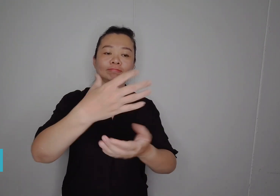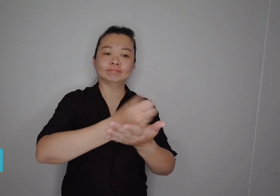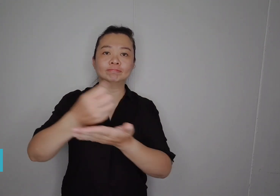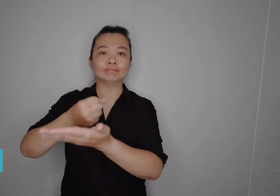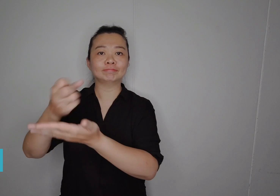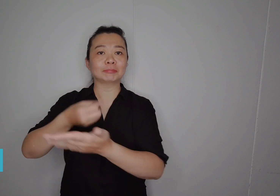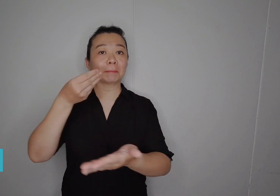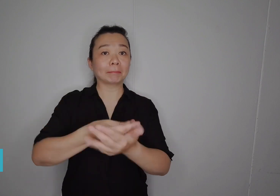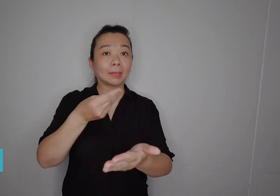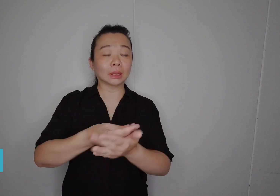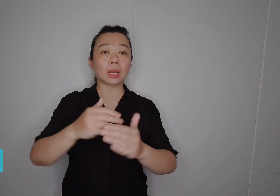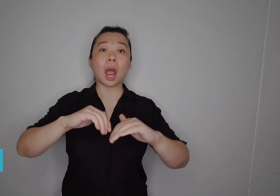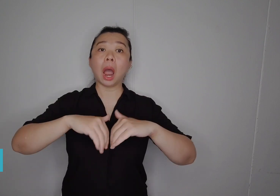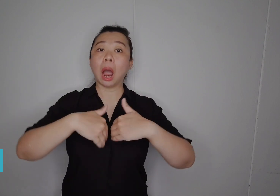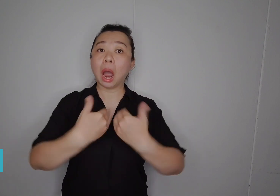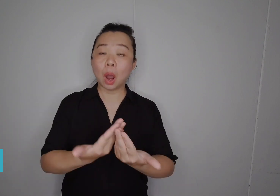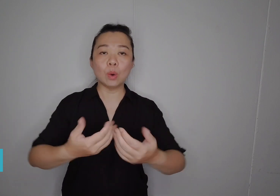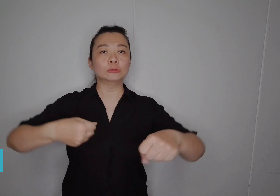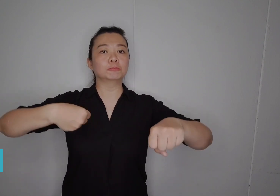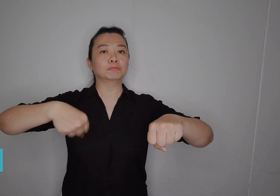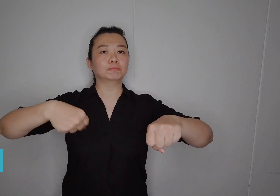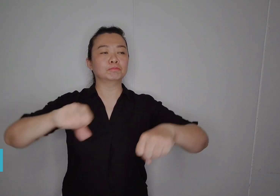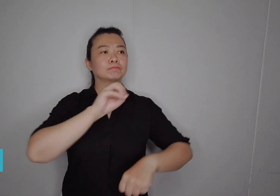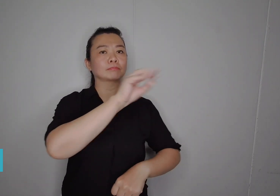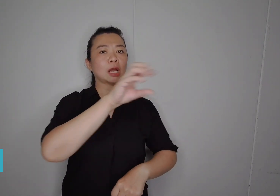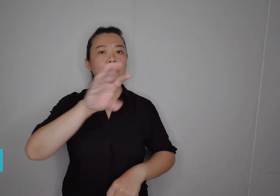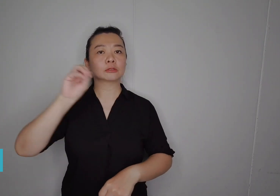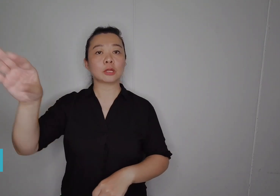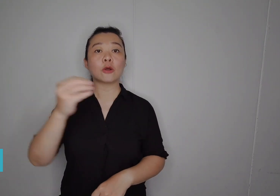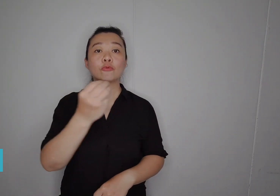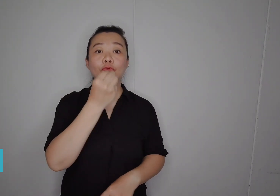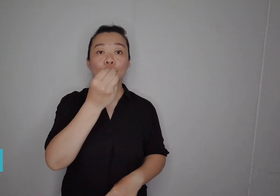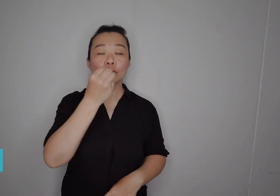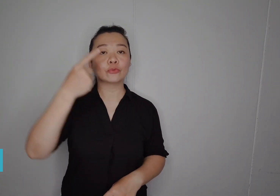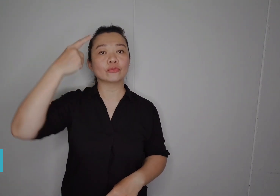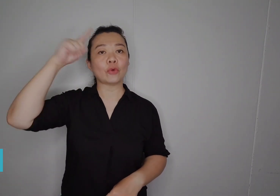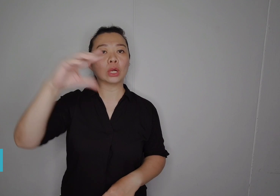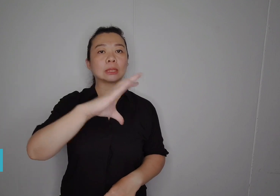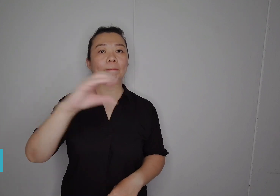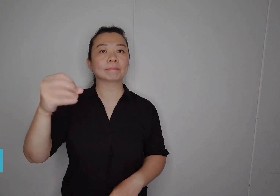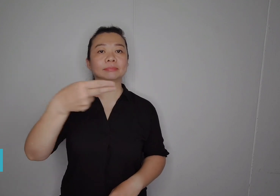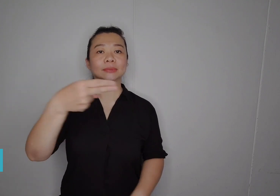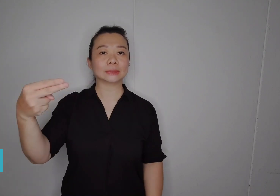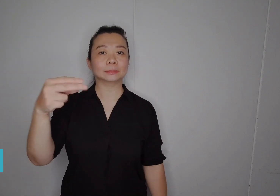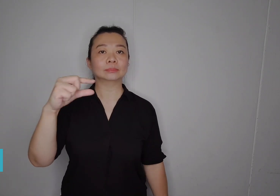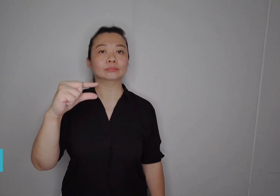he earns a part-time income working as a delivery driver for GrabFood.